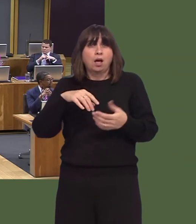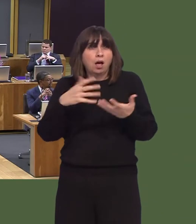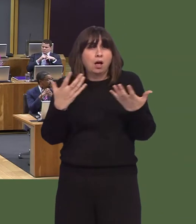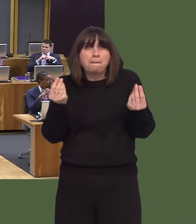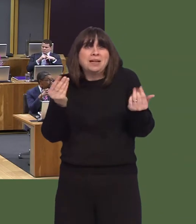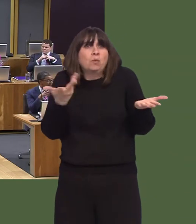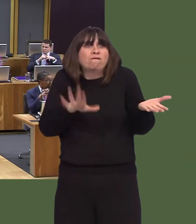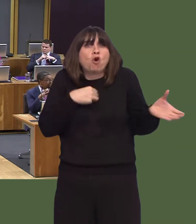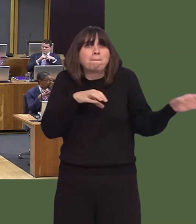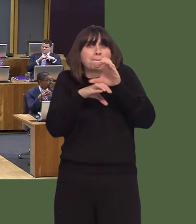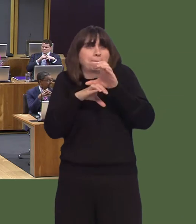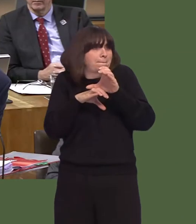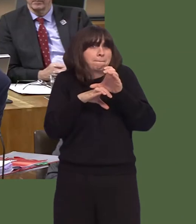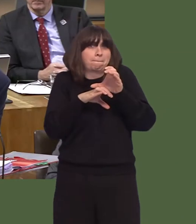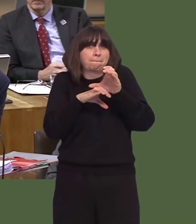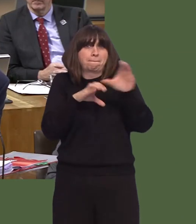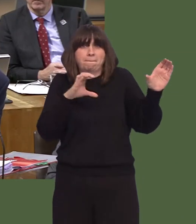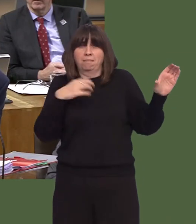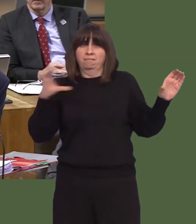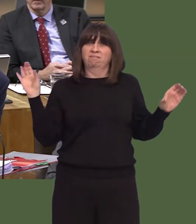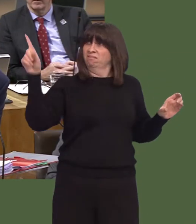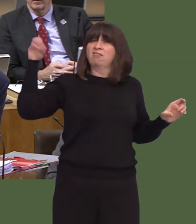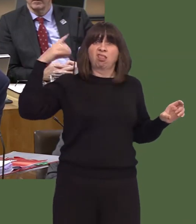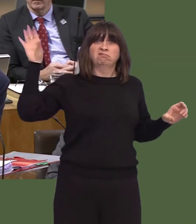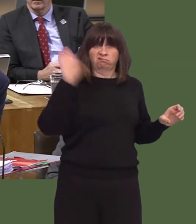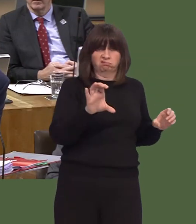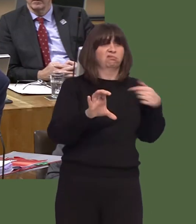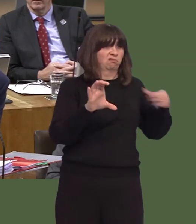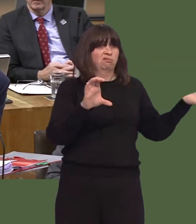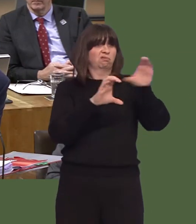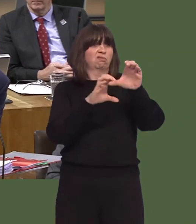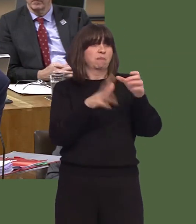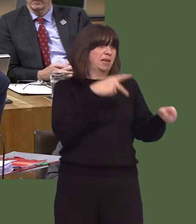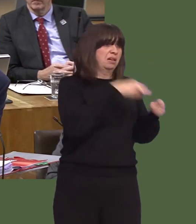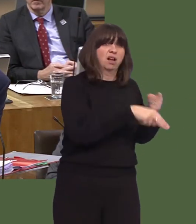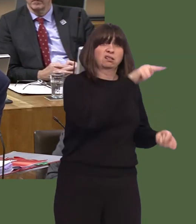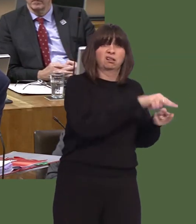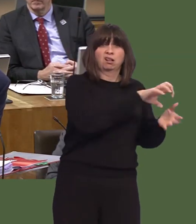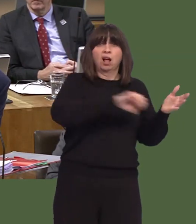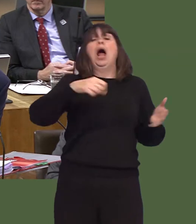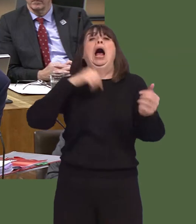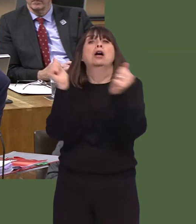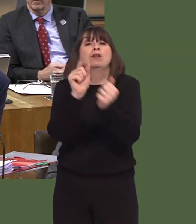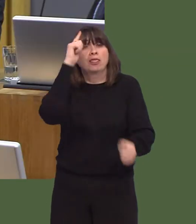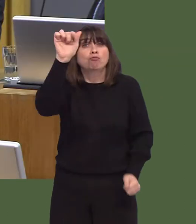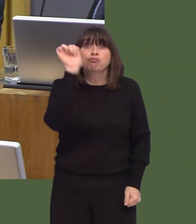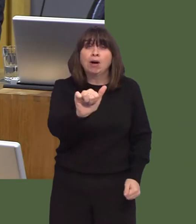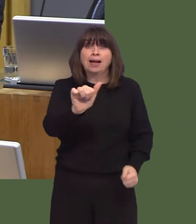where does the money come from? If we are to do that, then it means money coming out of the budget somewhere else. I don't disagree with her. I agree with her on the pay cap.